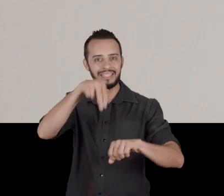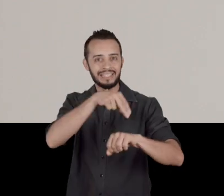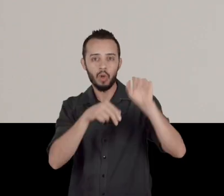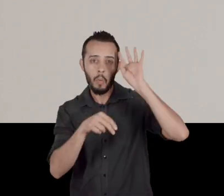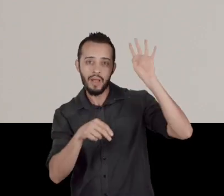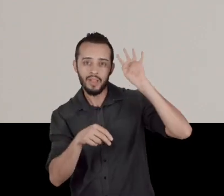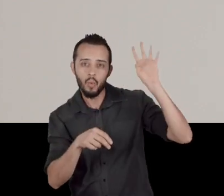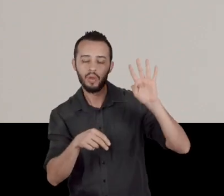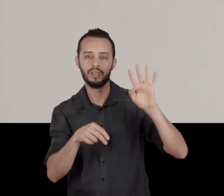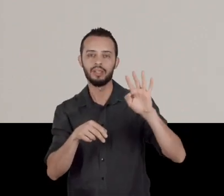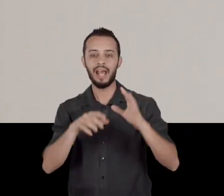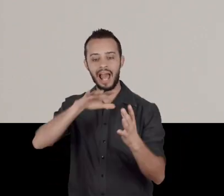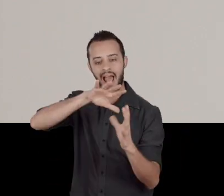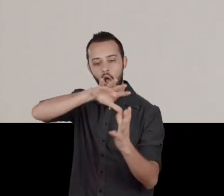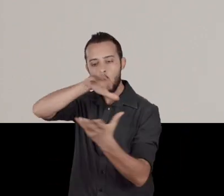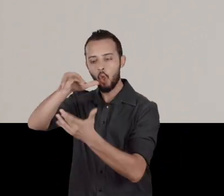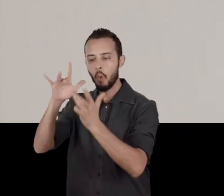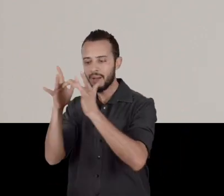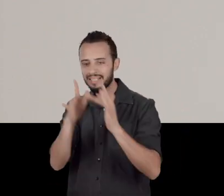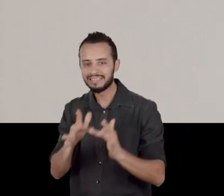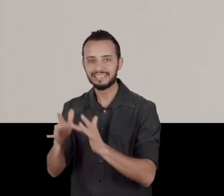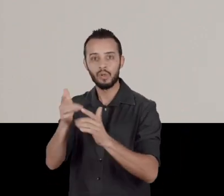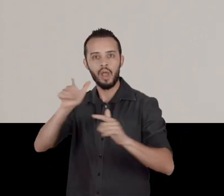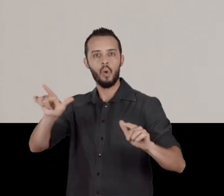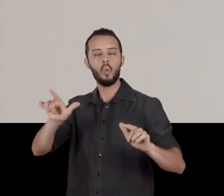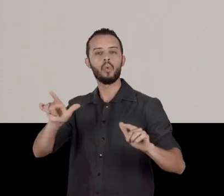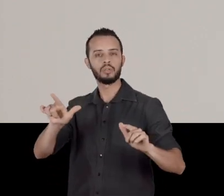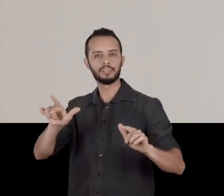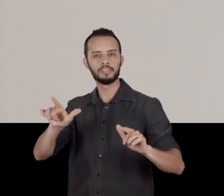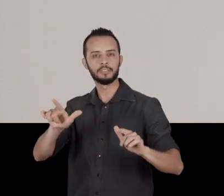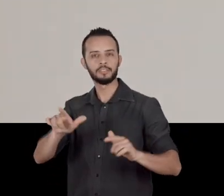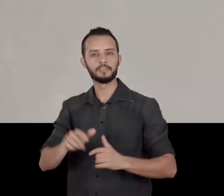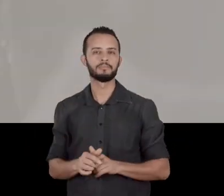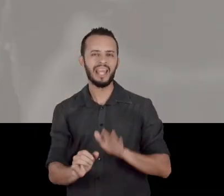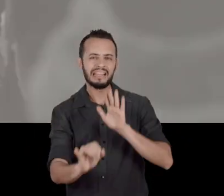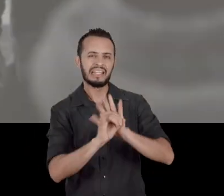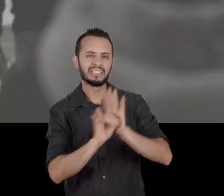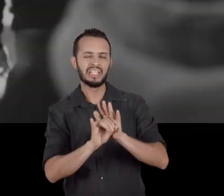and curiously they both simultaneously work and don't work.